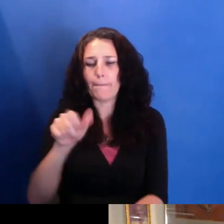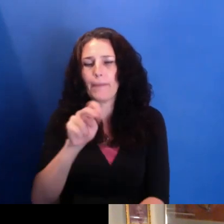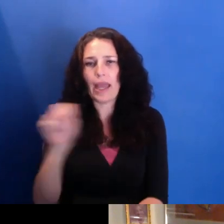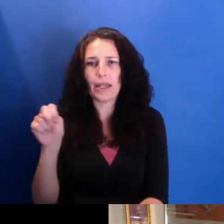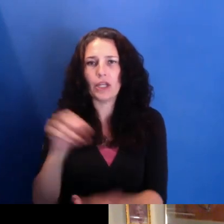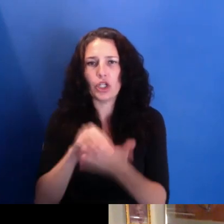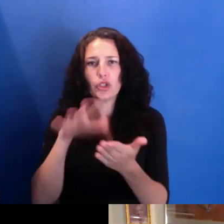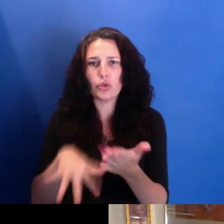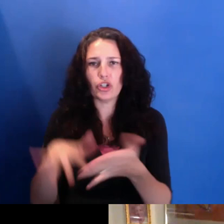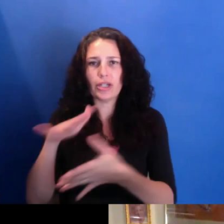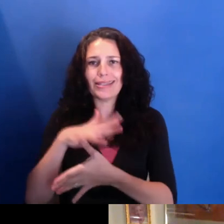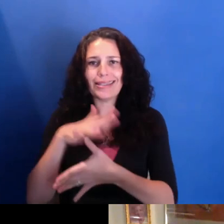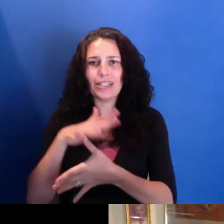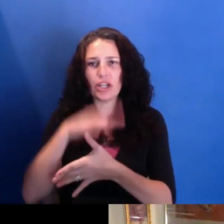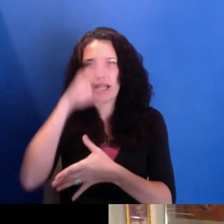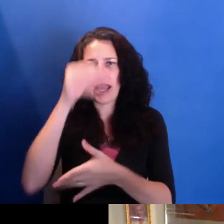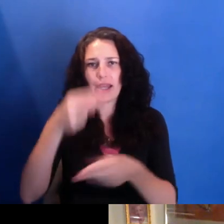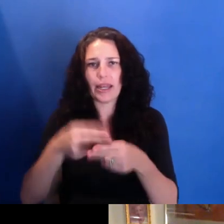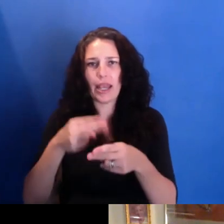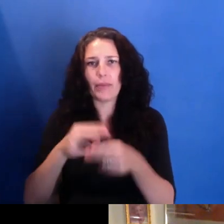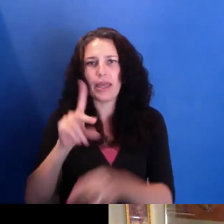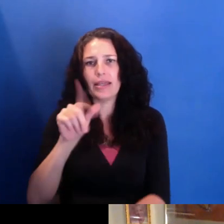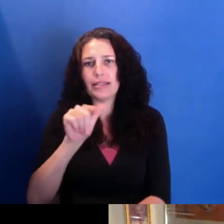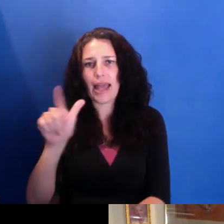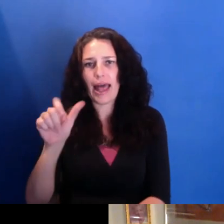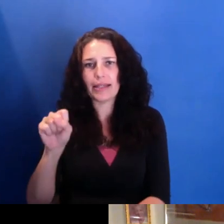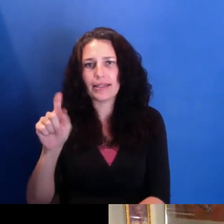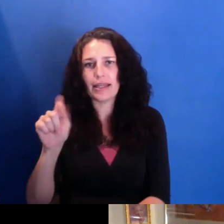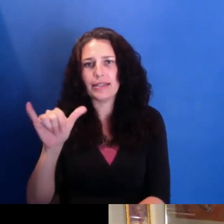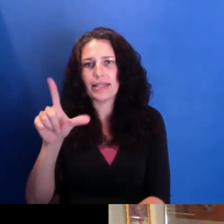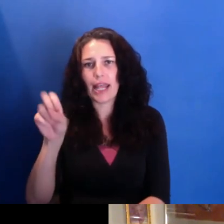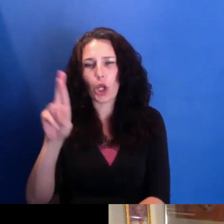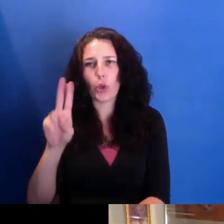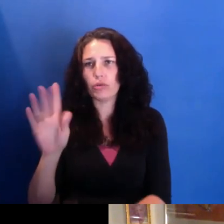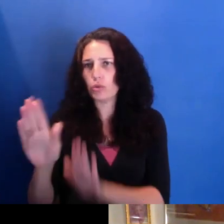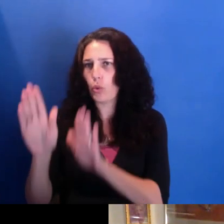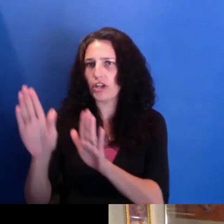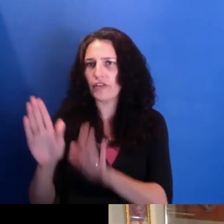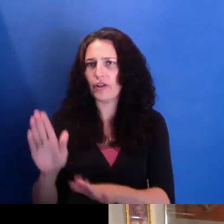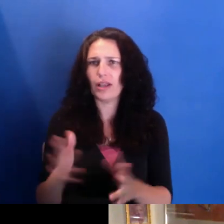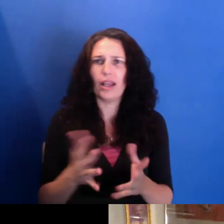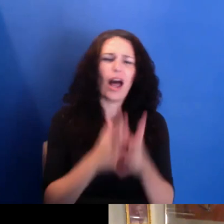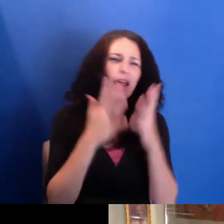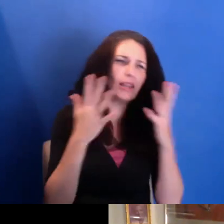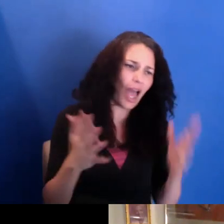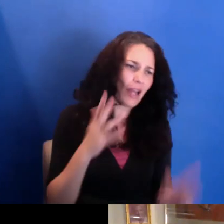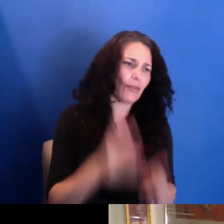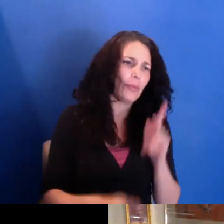Dallas Taylor, who's really quite good. And Dan Papa, the Scribe archivist. So lots of people, and, you know,